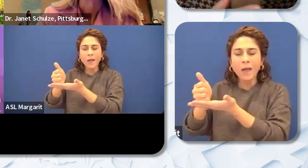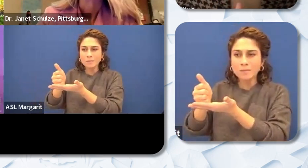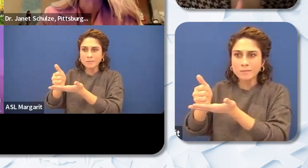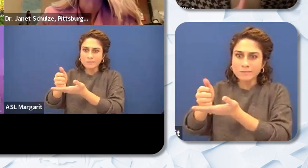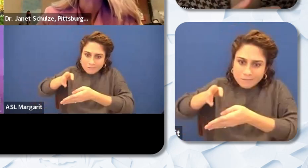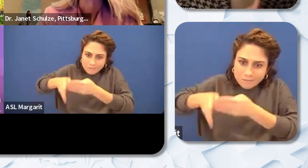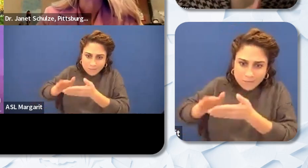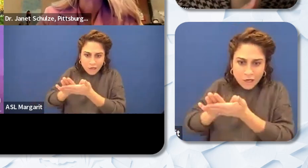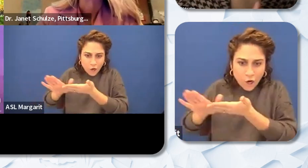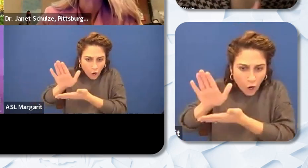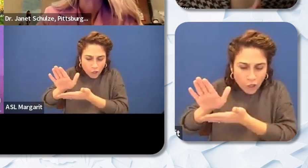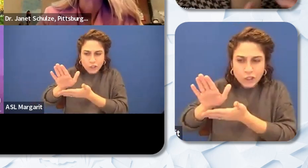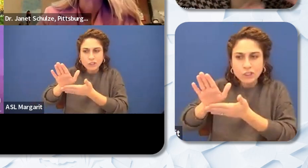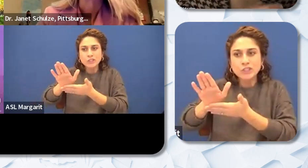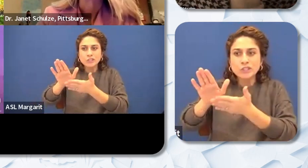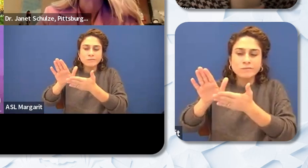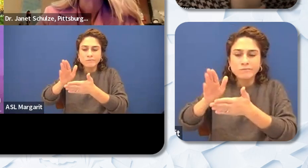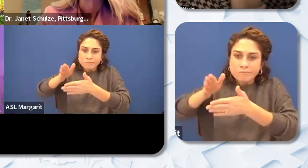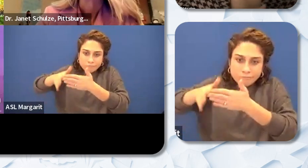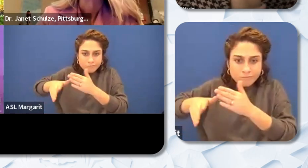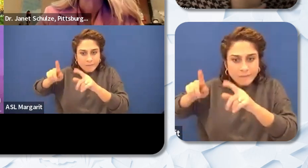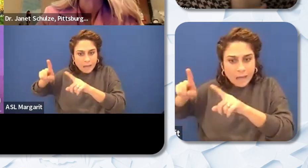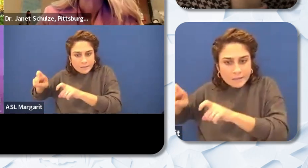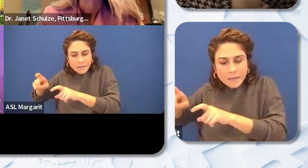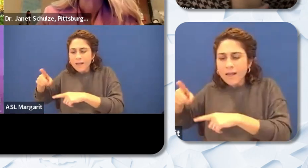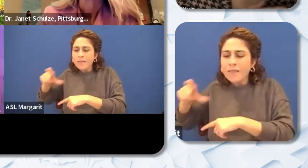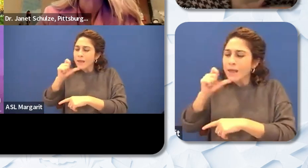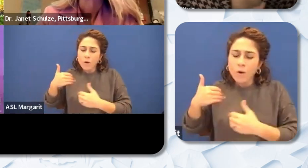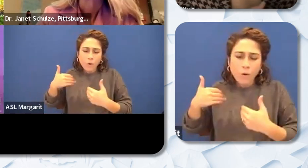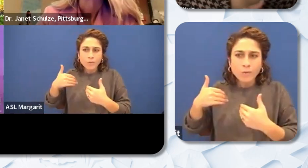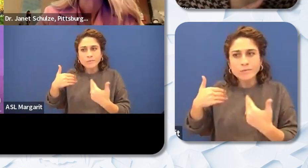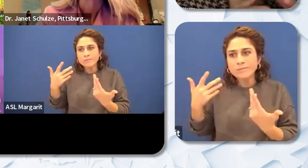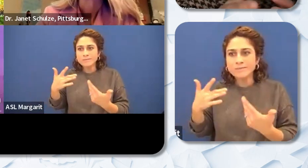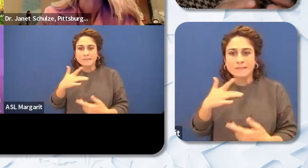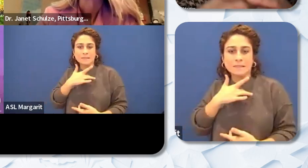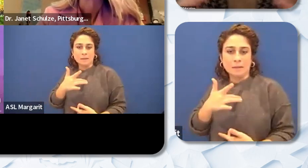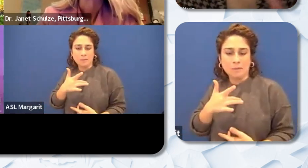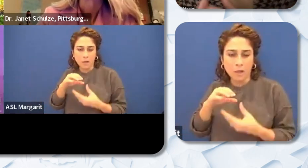don't necessarily own homes where they can borrow against the equity in a home to pay